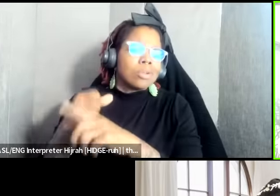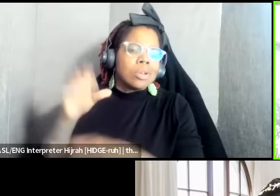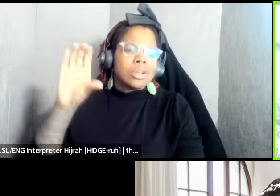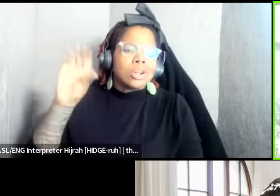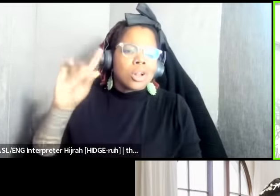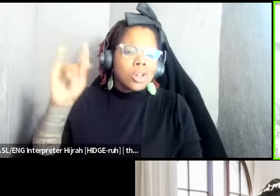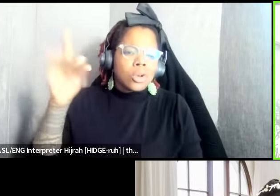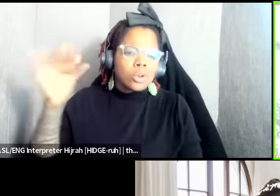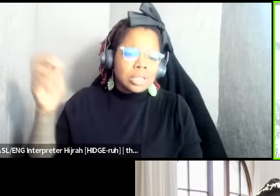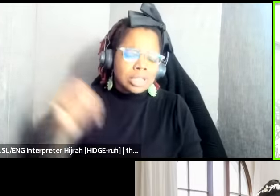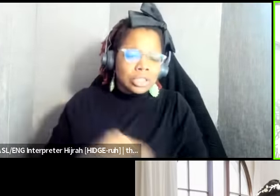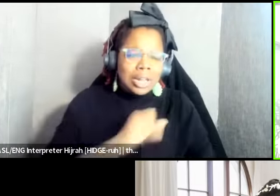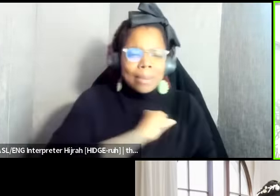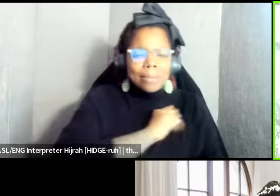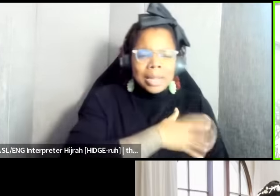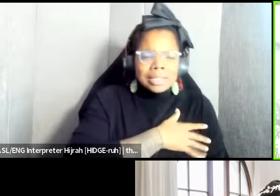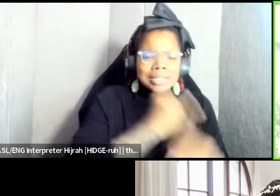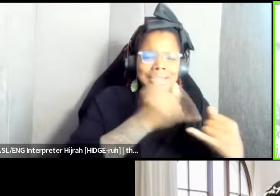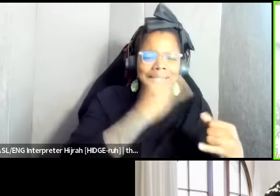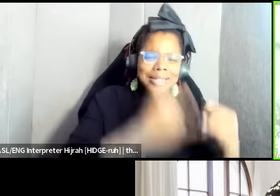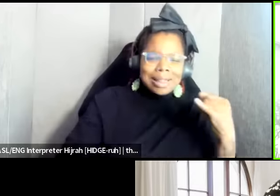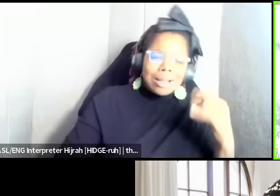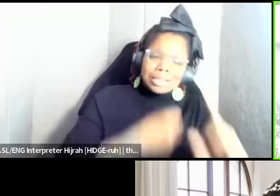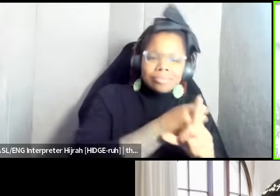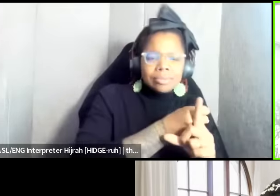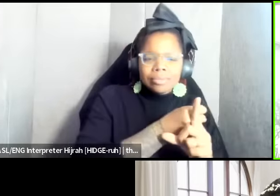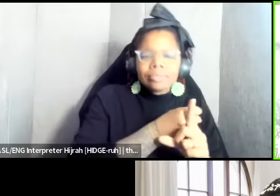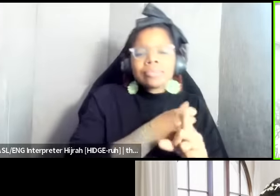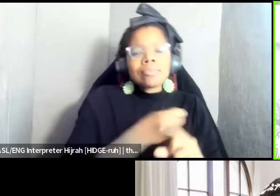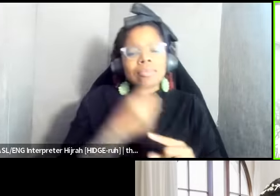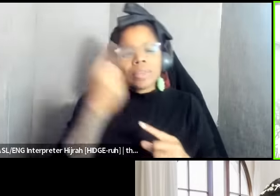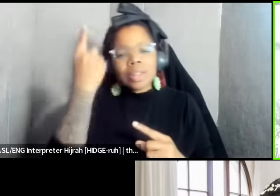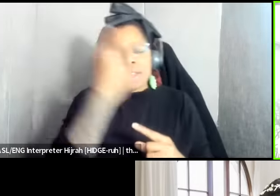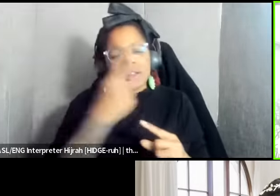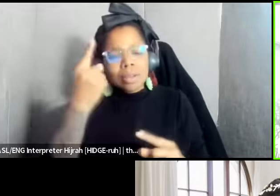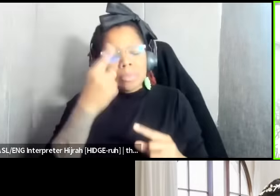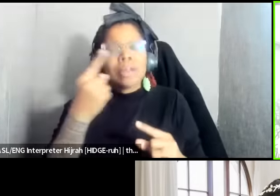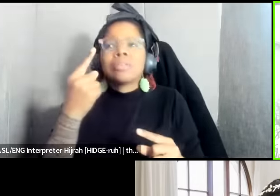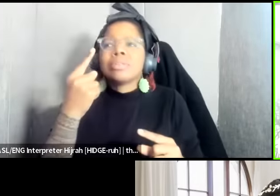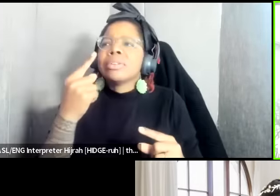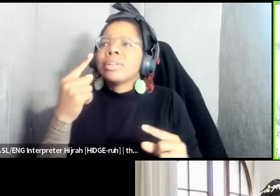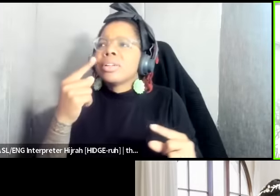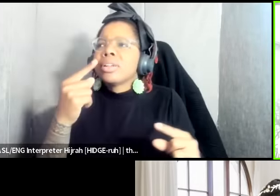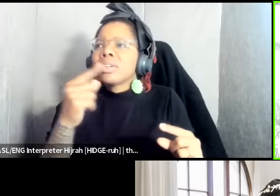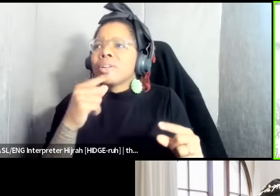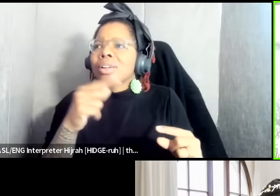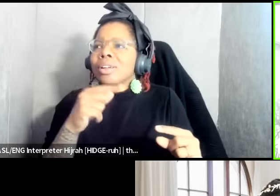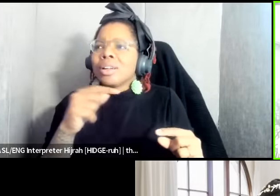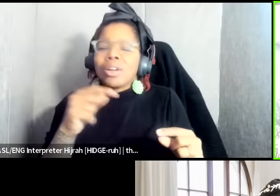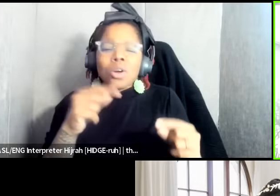final blow and thinking about where all the sites wherever oppressed people show up we